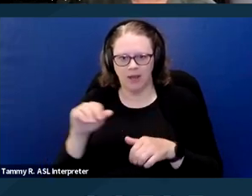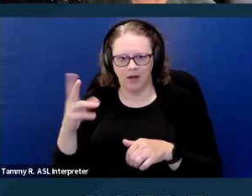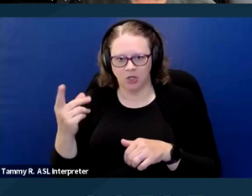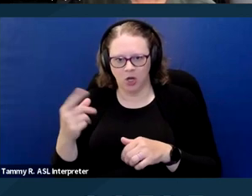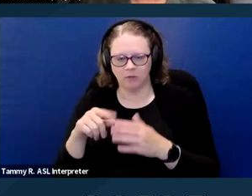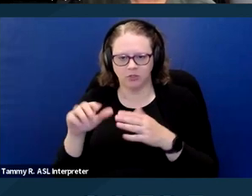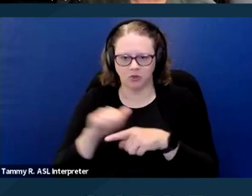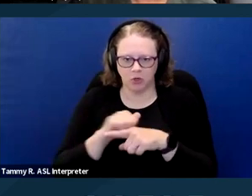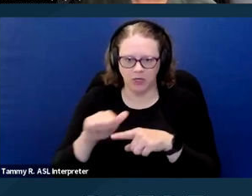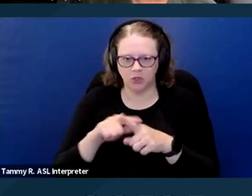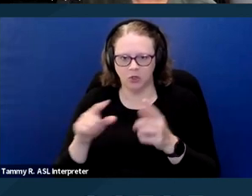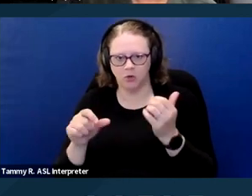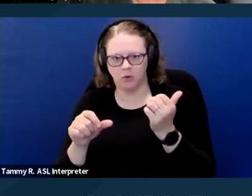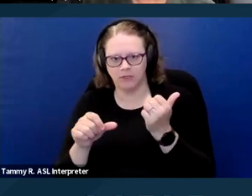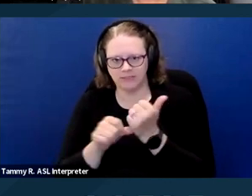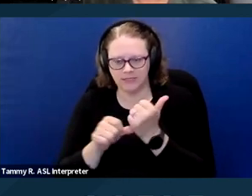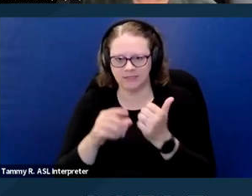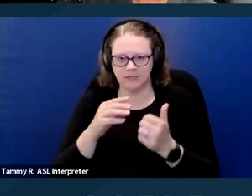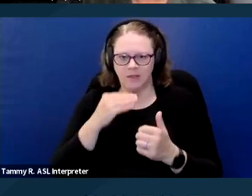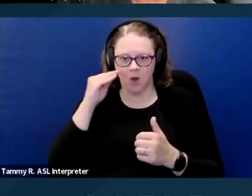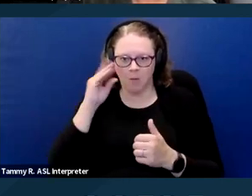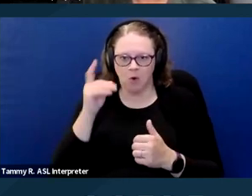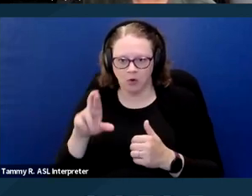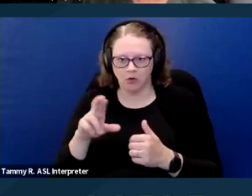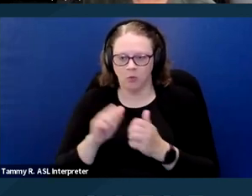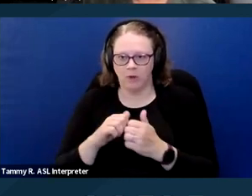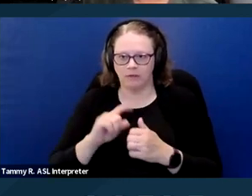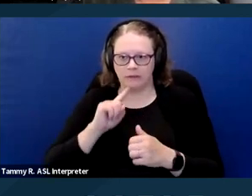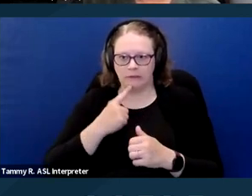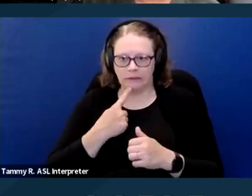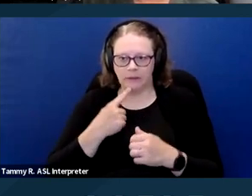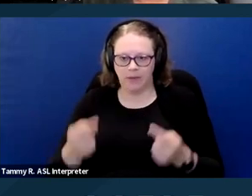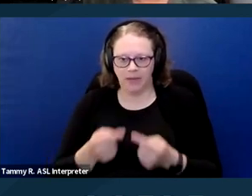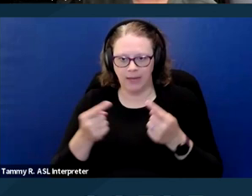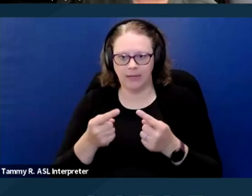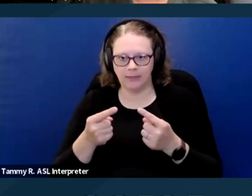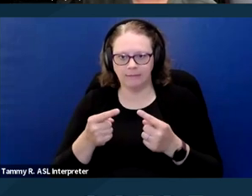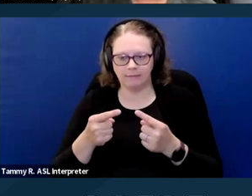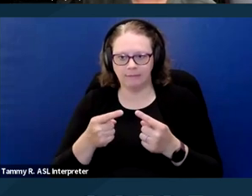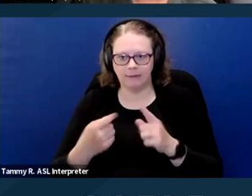with acute pain attacks and with retrieving her walker. So there was a clear nexus between her disability